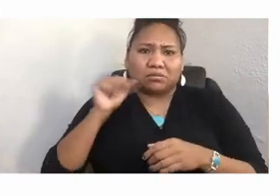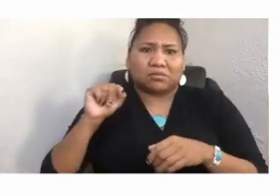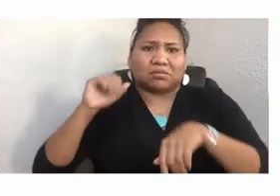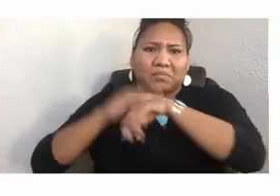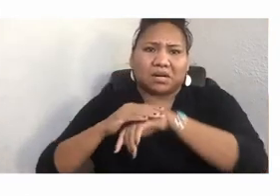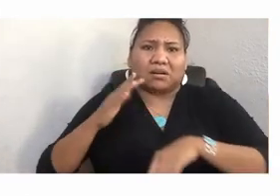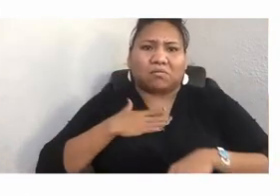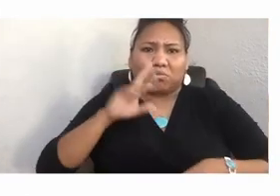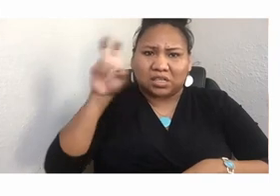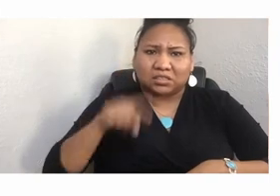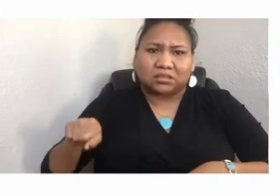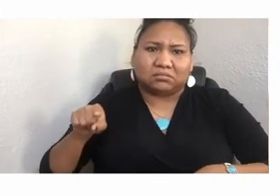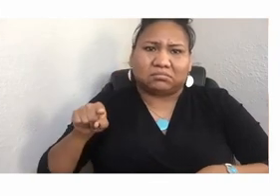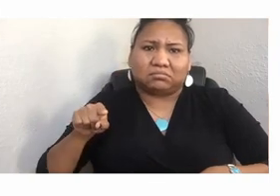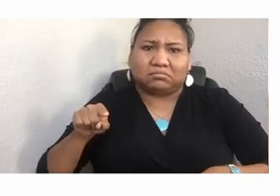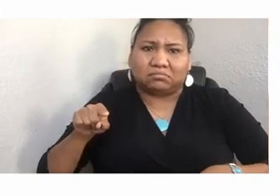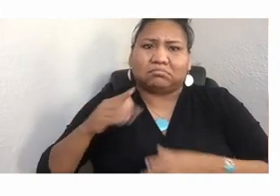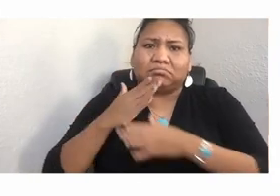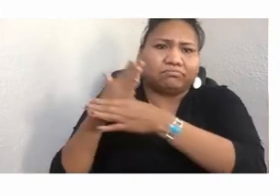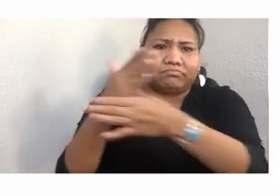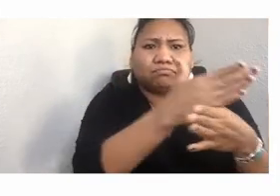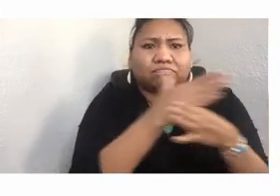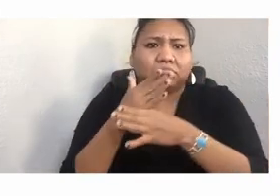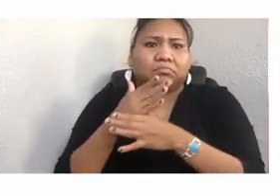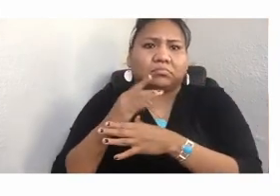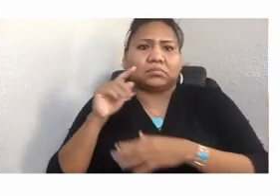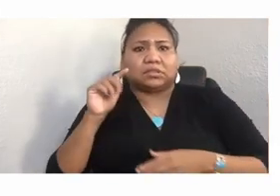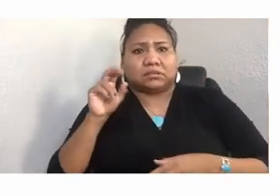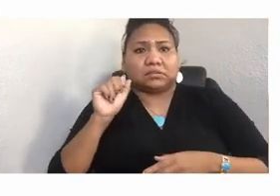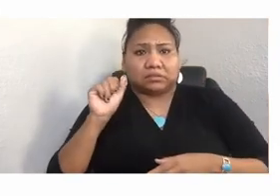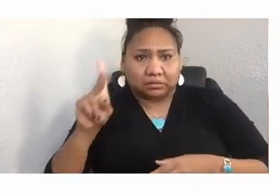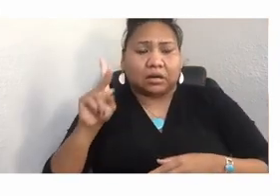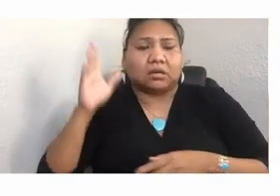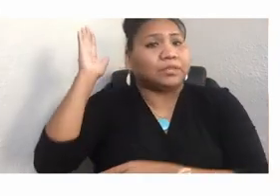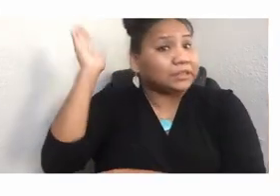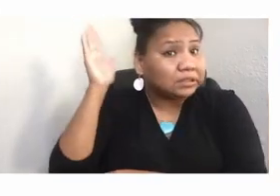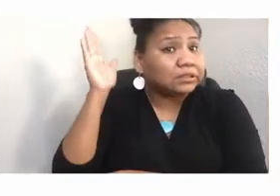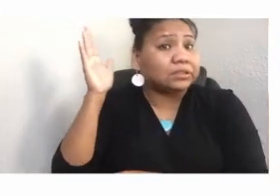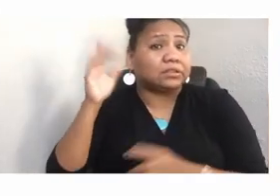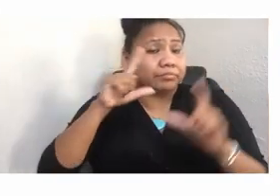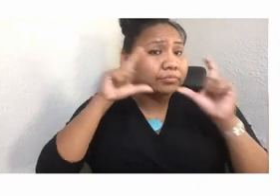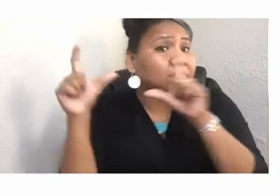this TED Talk by a white photographer, who had gone to North Dakotah to visit Pine Ridge. And he published an award-winning